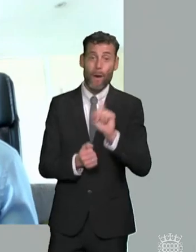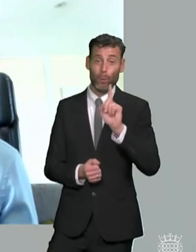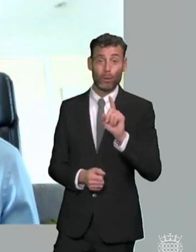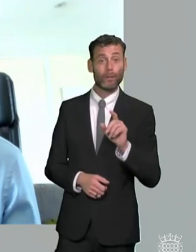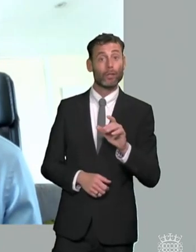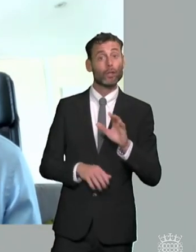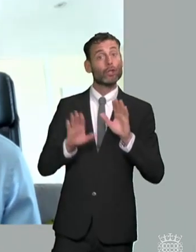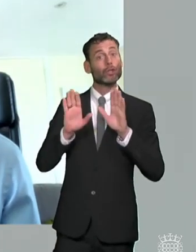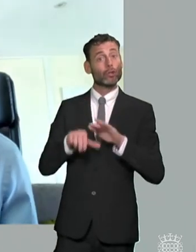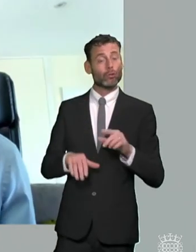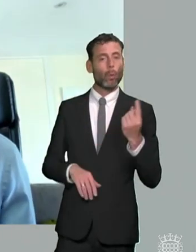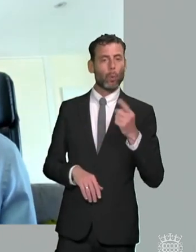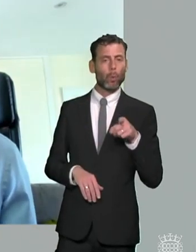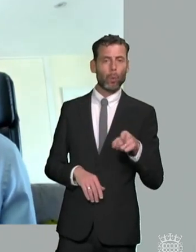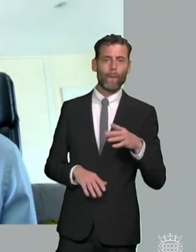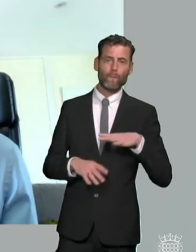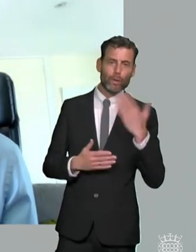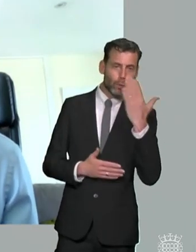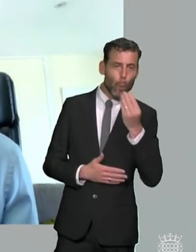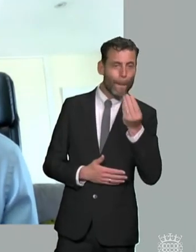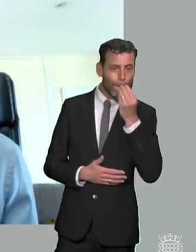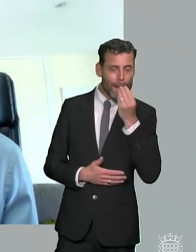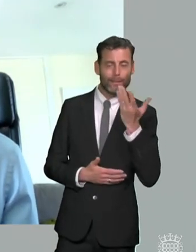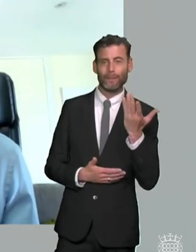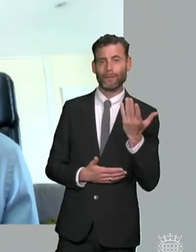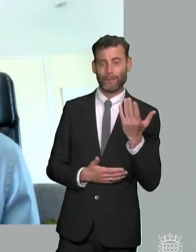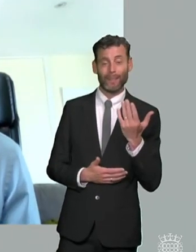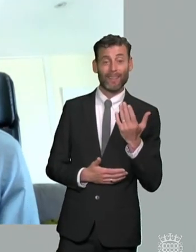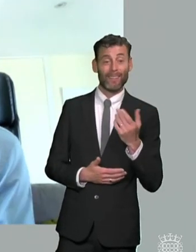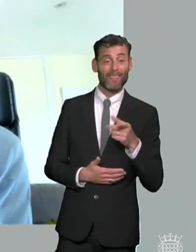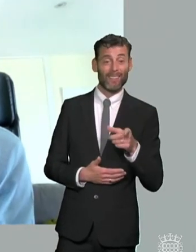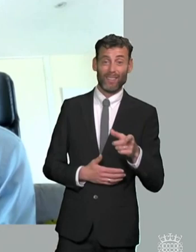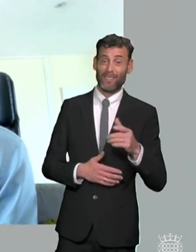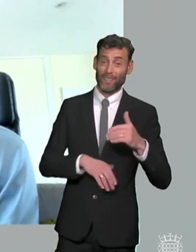the same comment around um ethnic minorities and as a disadvantaged group as well in that